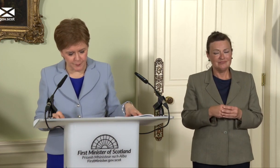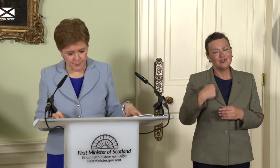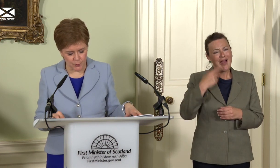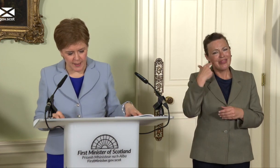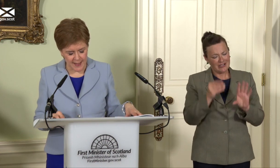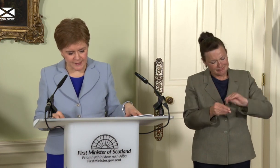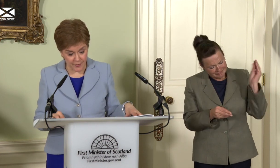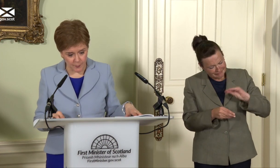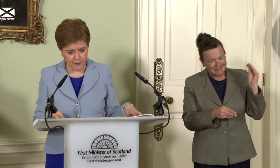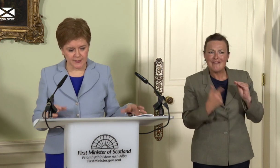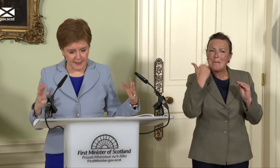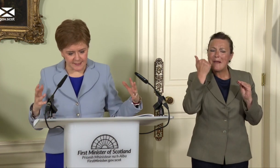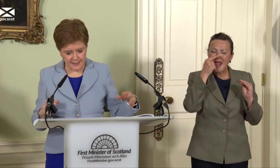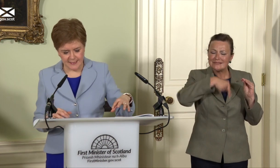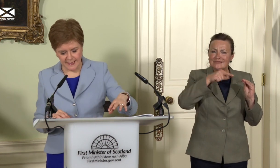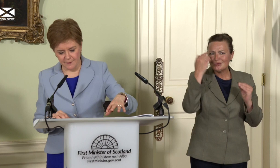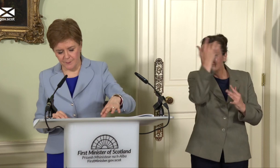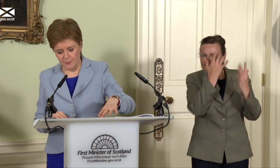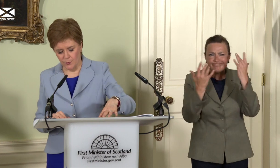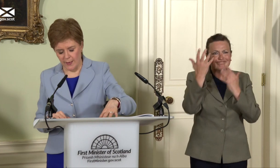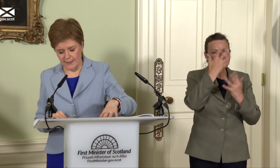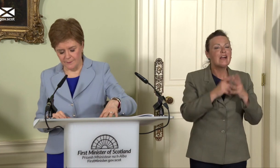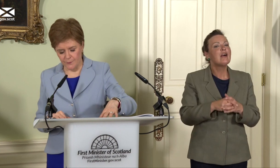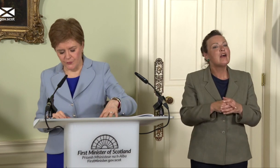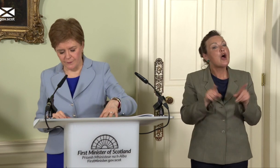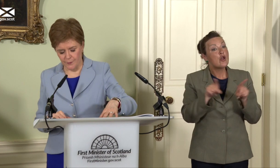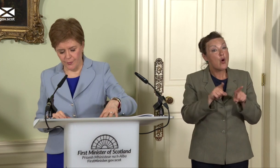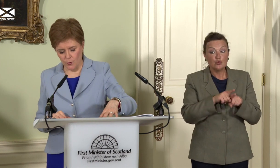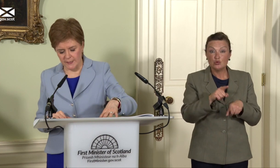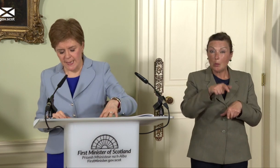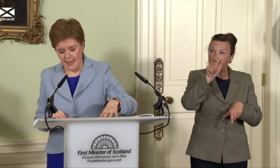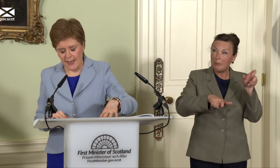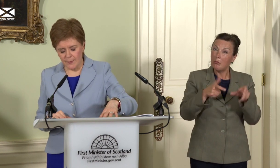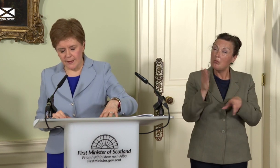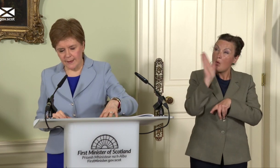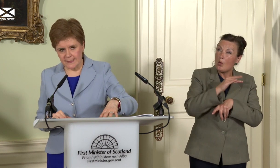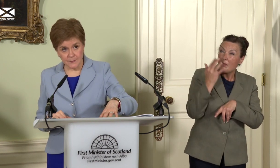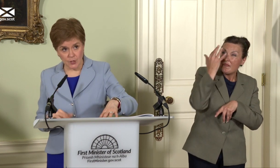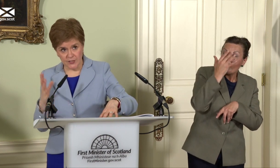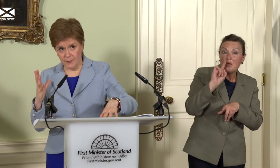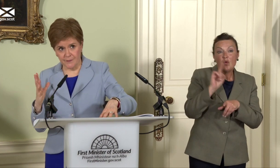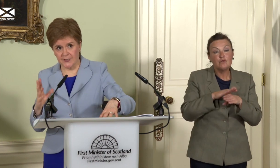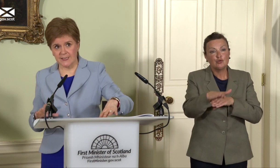people to think about and to give people food for thought. In terms of your question about fairness,